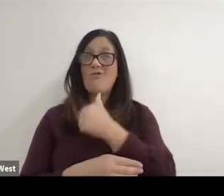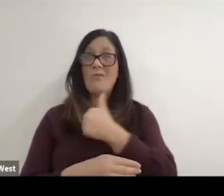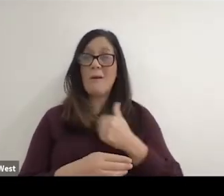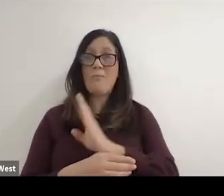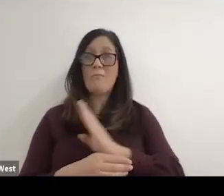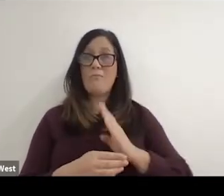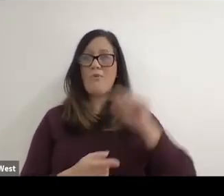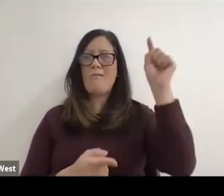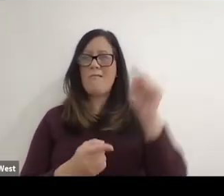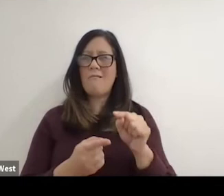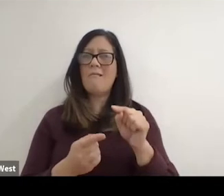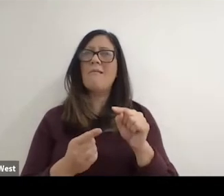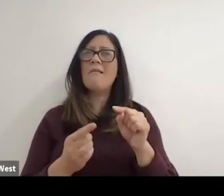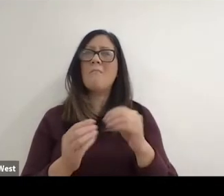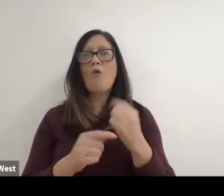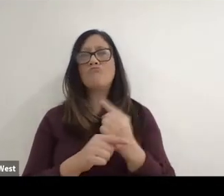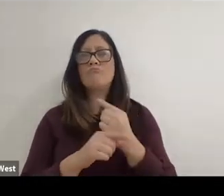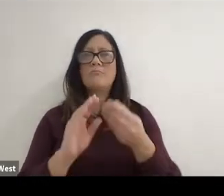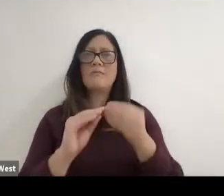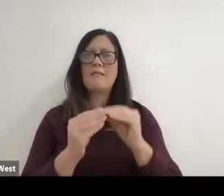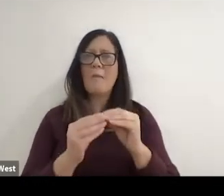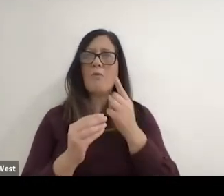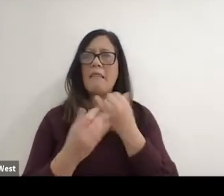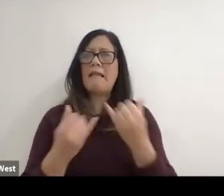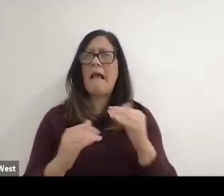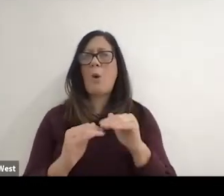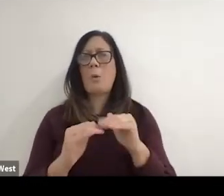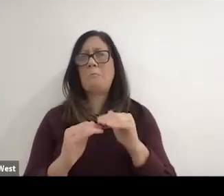something more manageable and I think now it's somewhere just above 10.